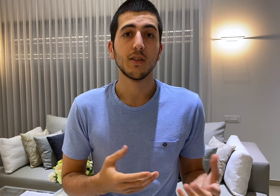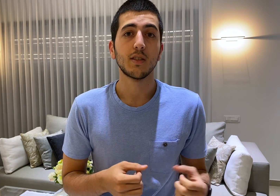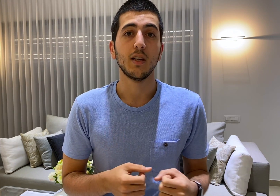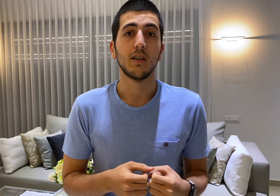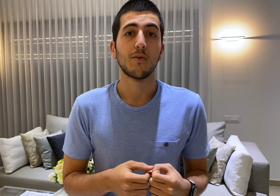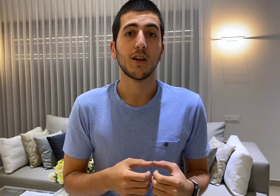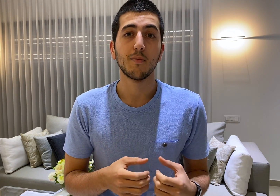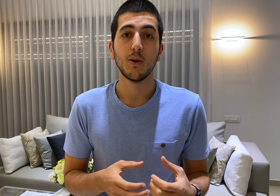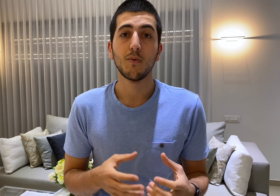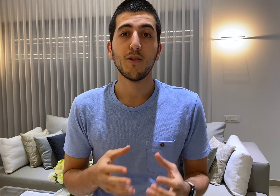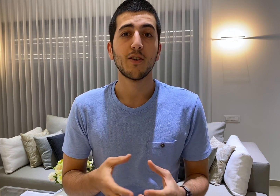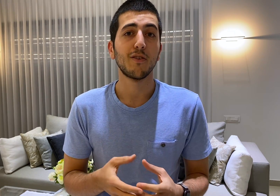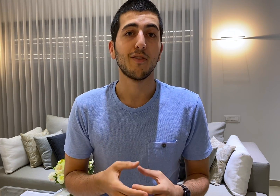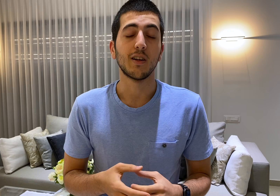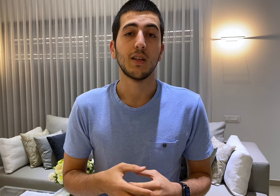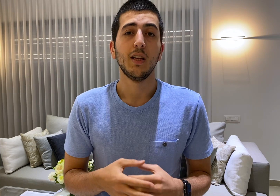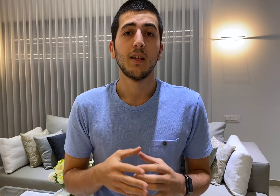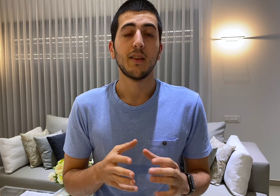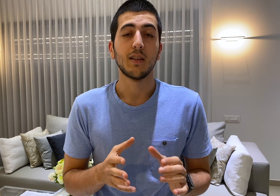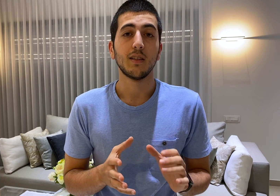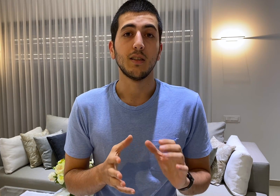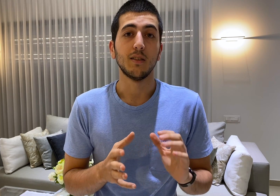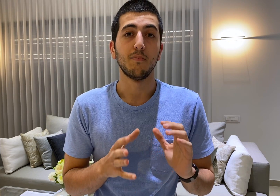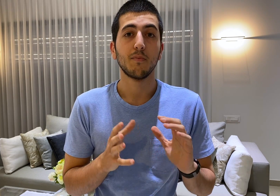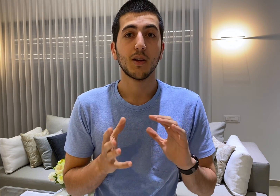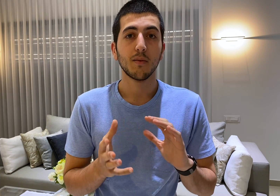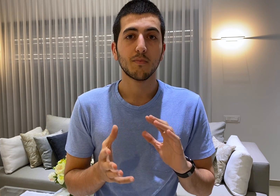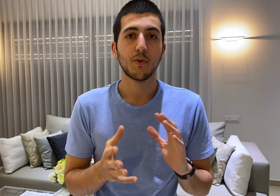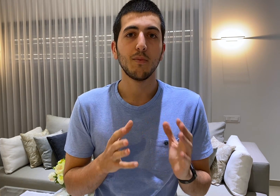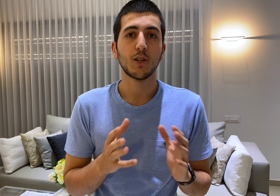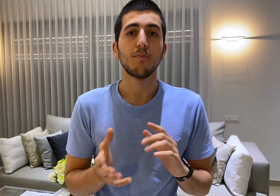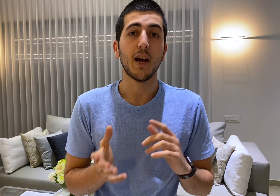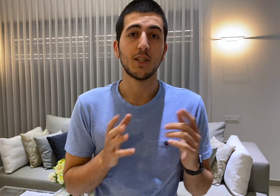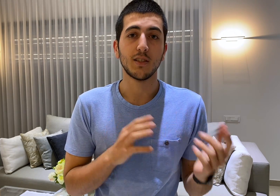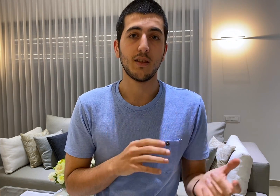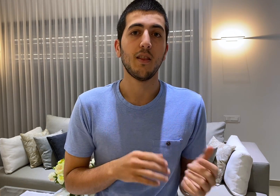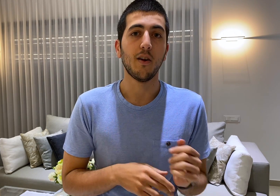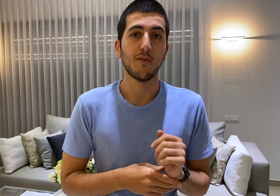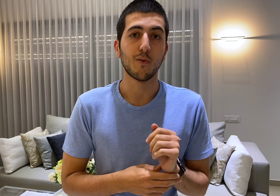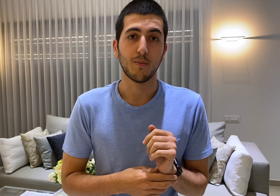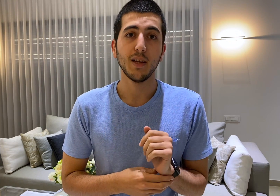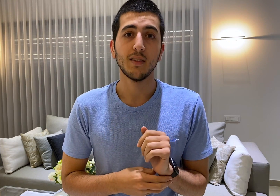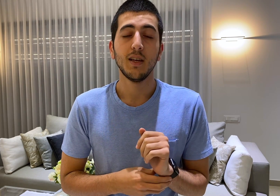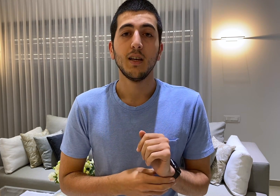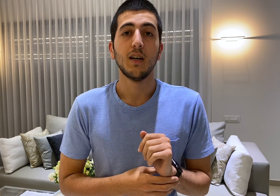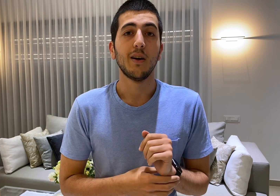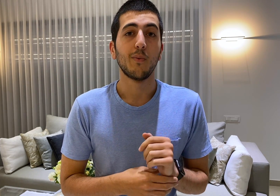and writing my own binary file that pretty much matches their format with